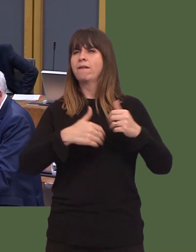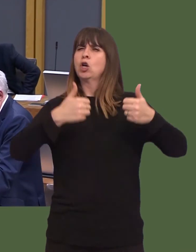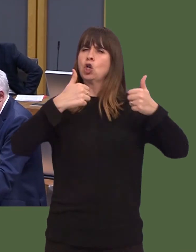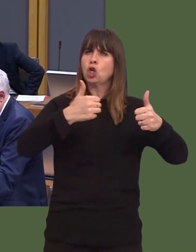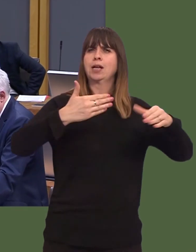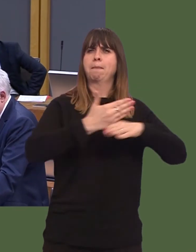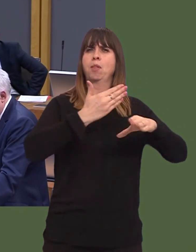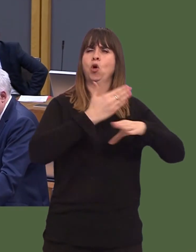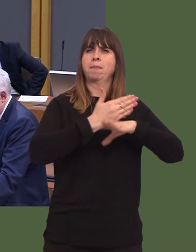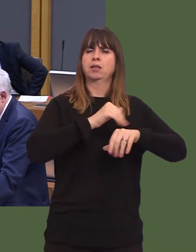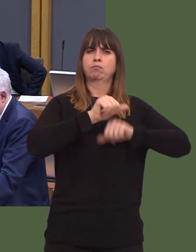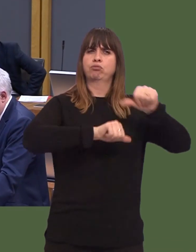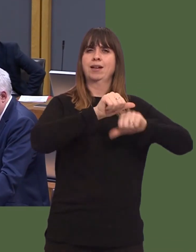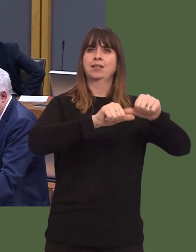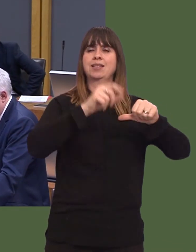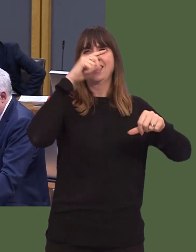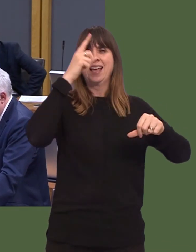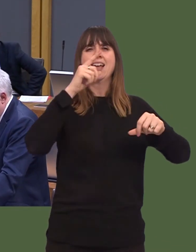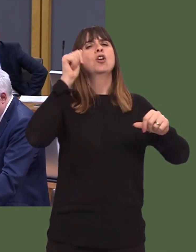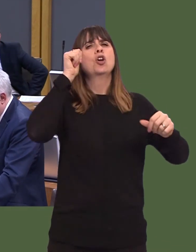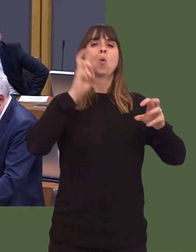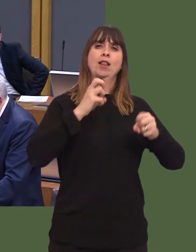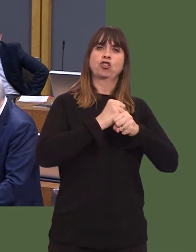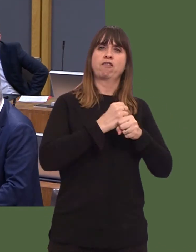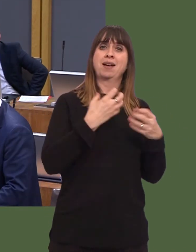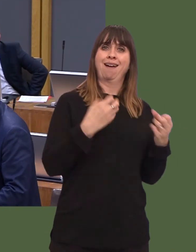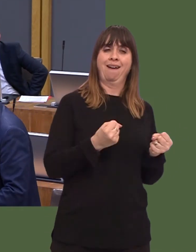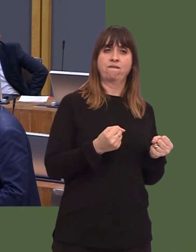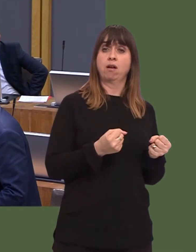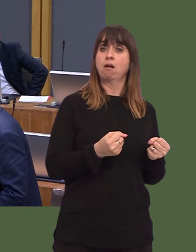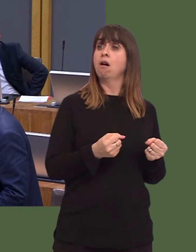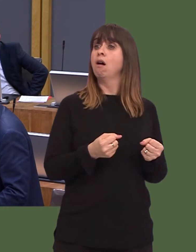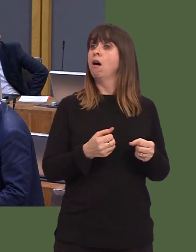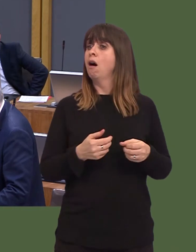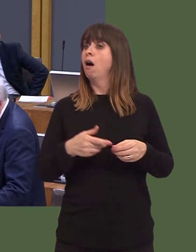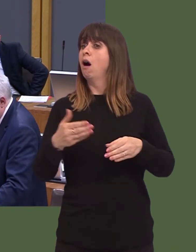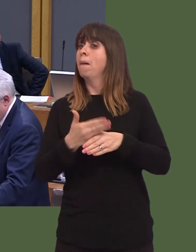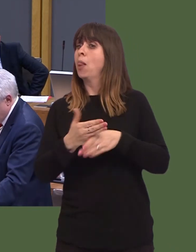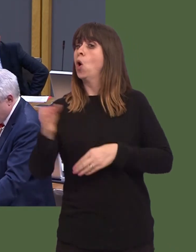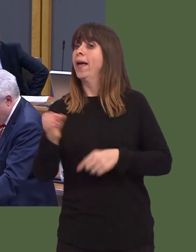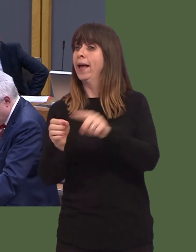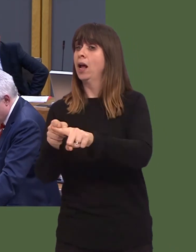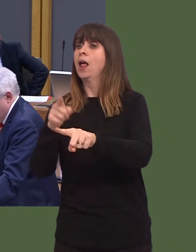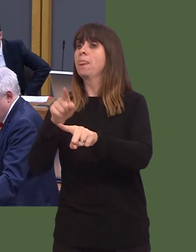in public sector supply chains in Wales? OAQ(5)0523(FM) Carwyn Jones: A code of practice on ethical employment in supply chains was launched on 9 March.